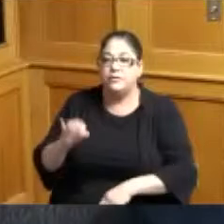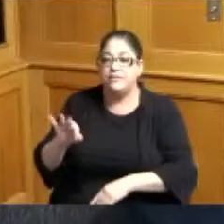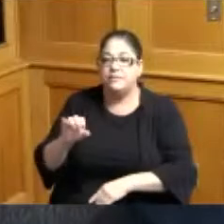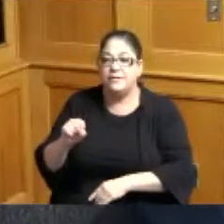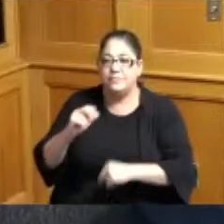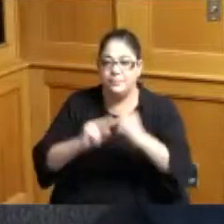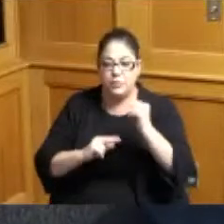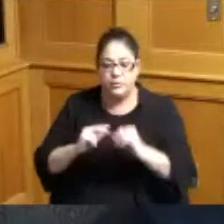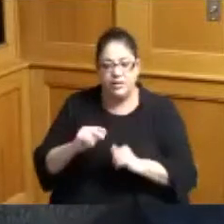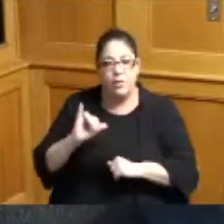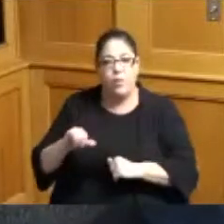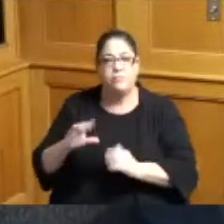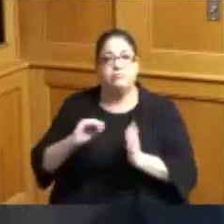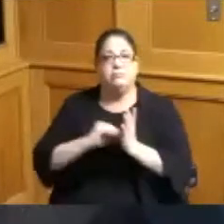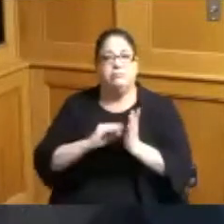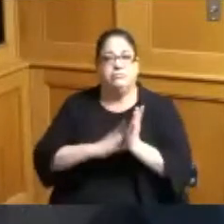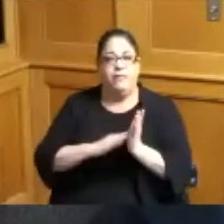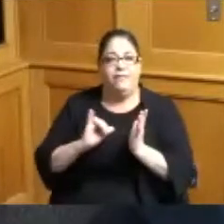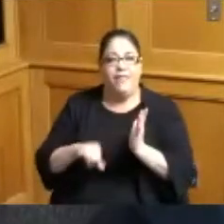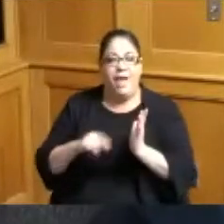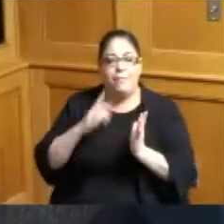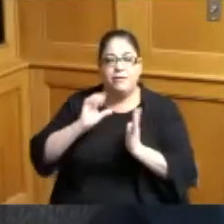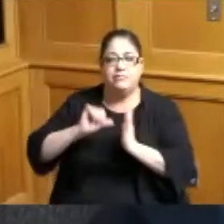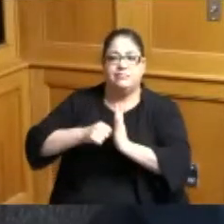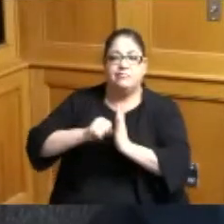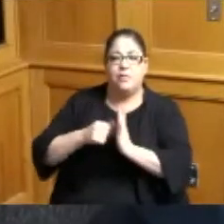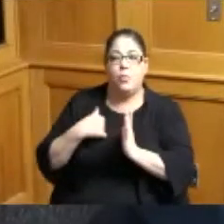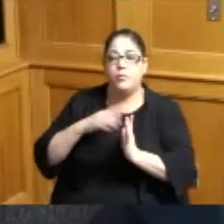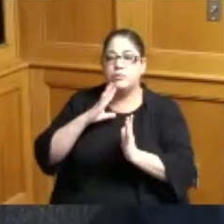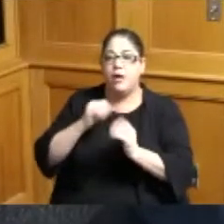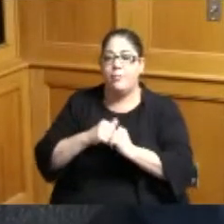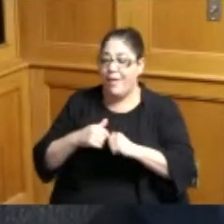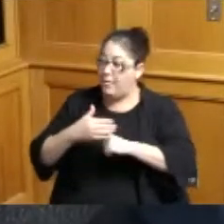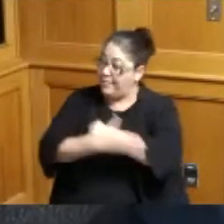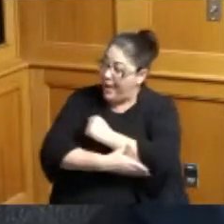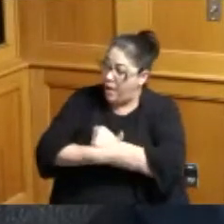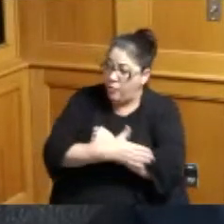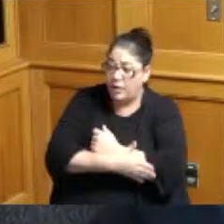to note it because we've talked a lot about how we want to move as a county into a space where we're